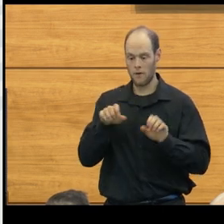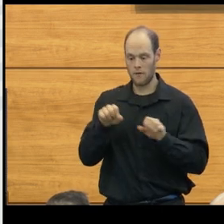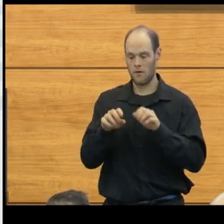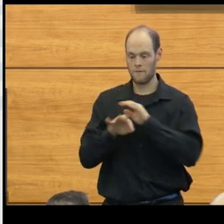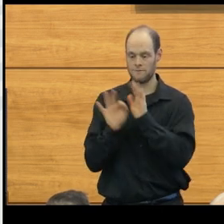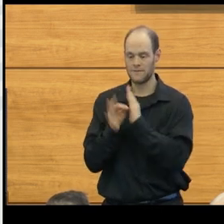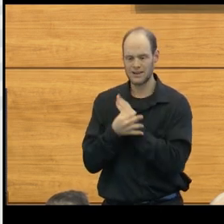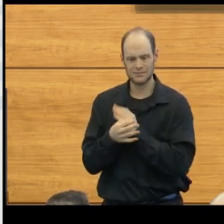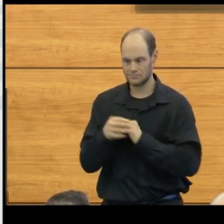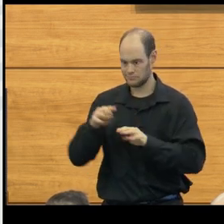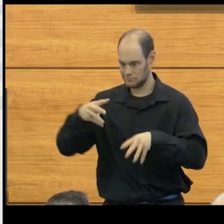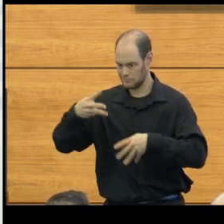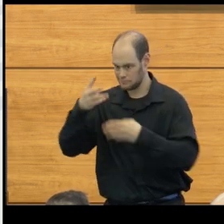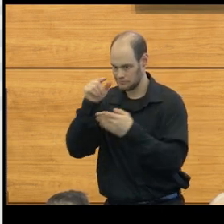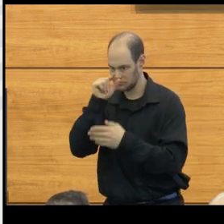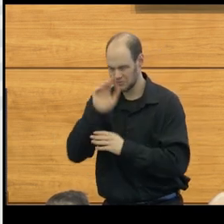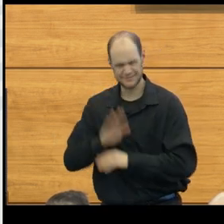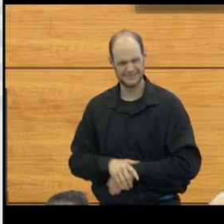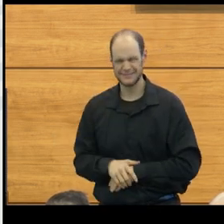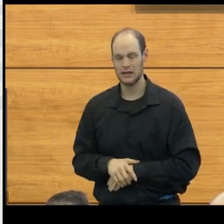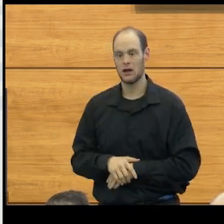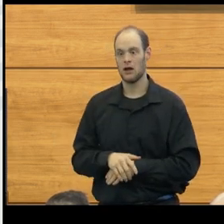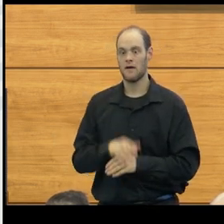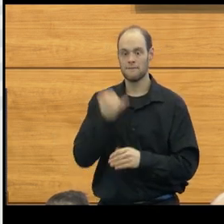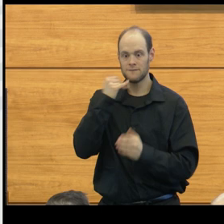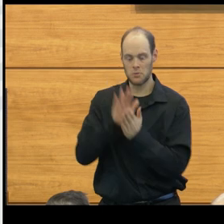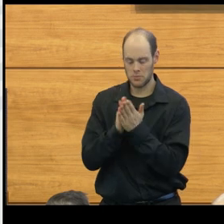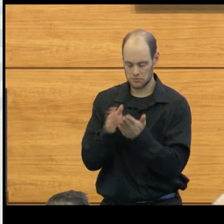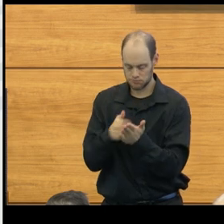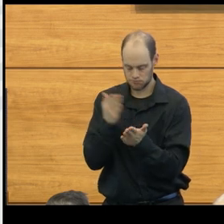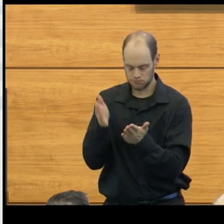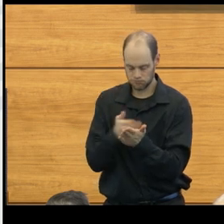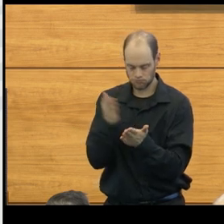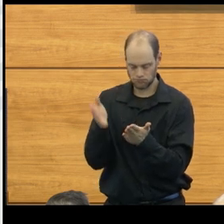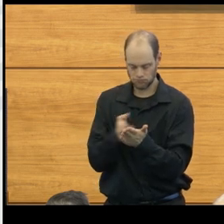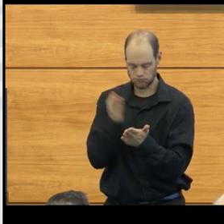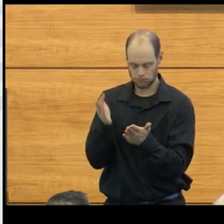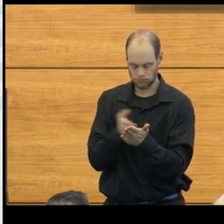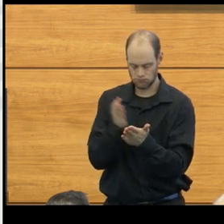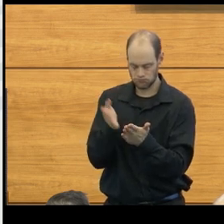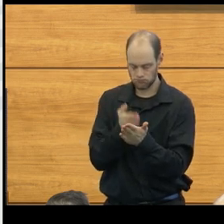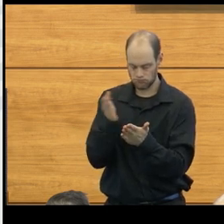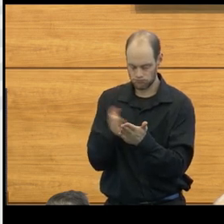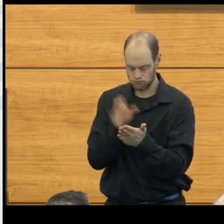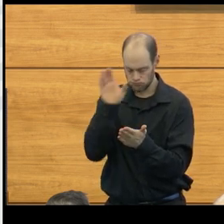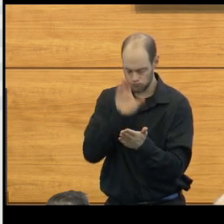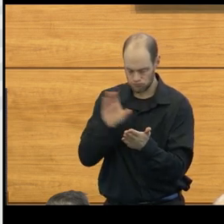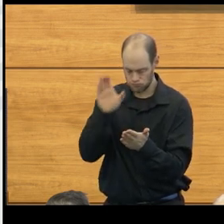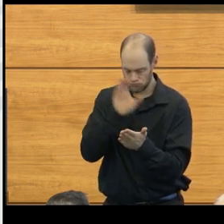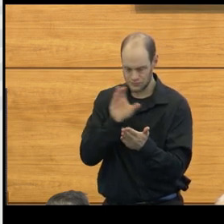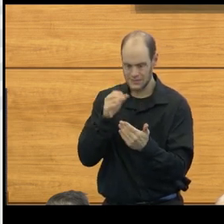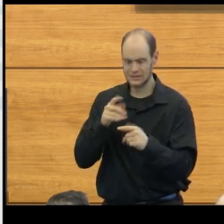Rather than googling, he went through all of the phone books and he began to explore any of the plastic companies